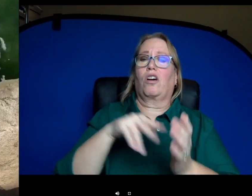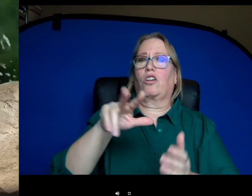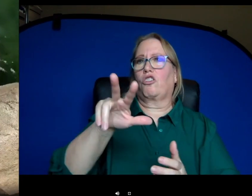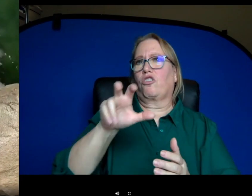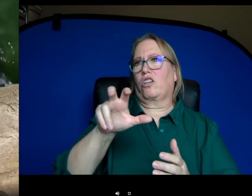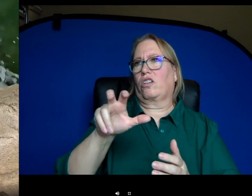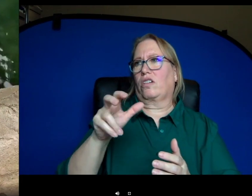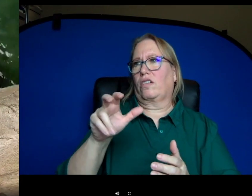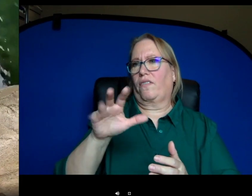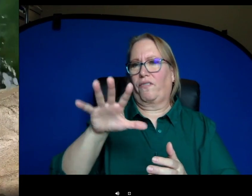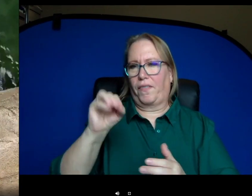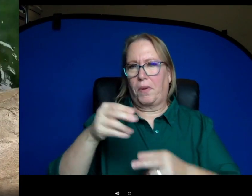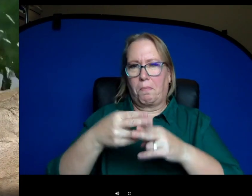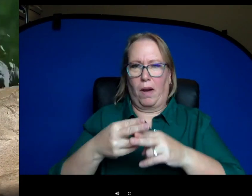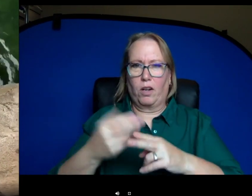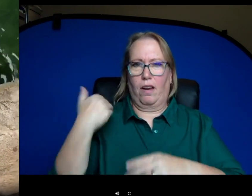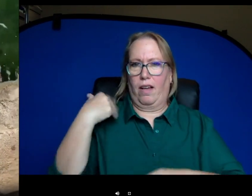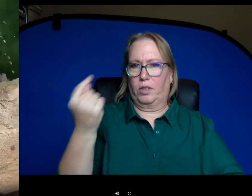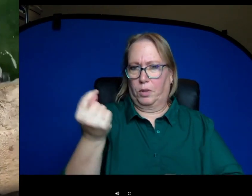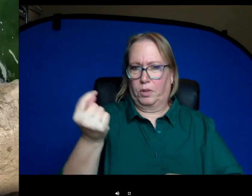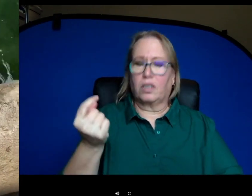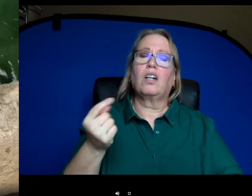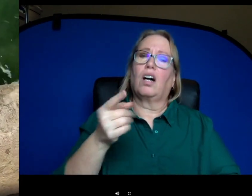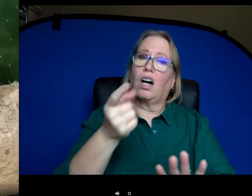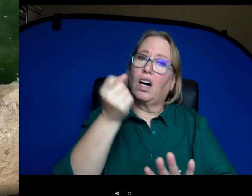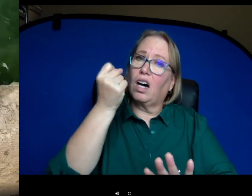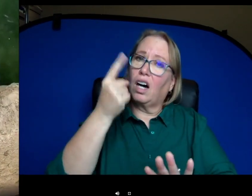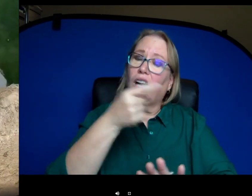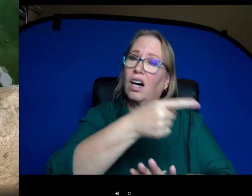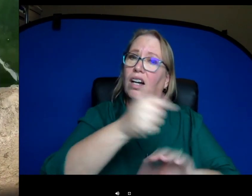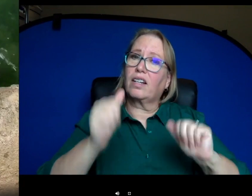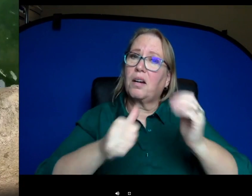Now, granted I mentioned they can go to the bathroom and defecate about 22